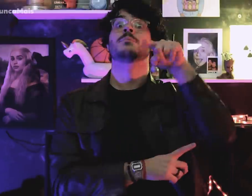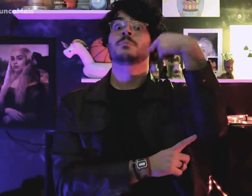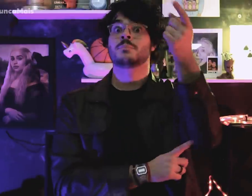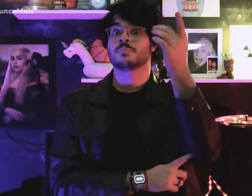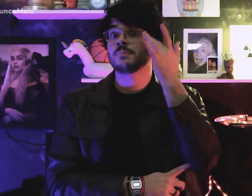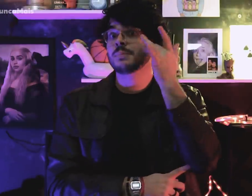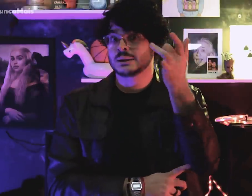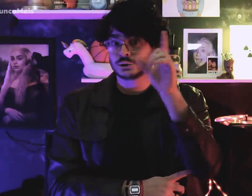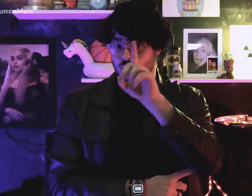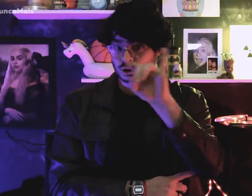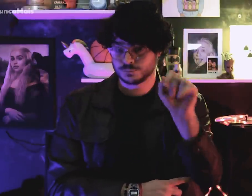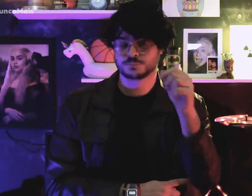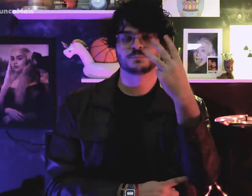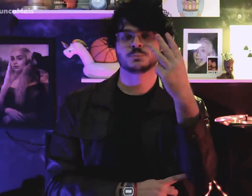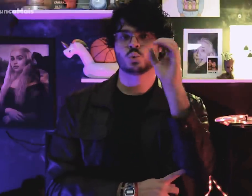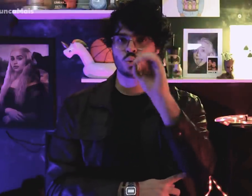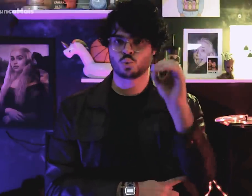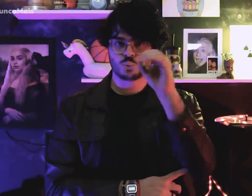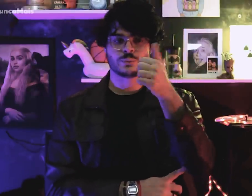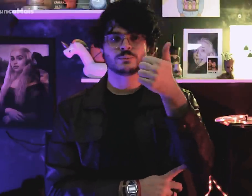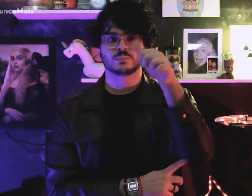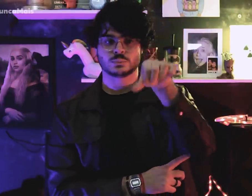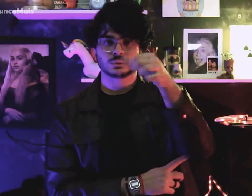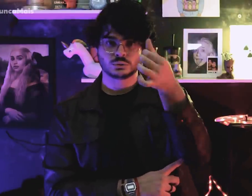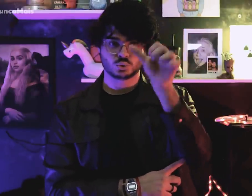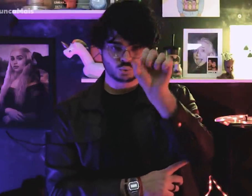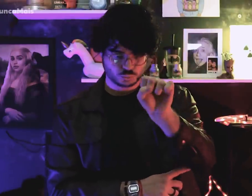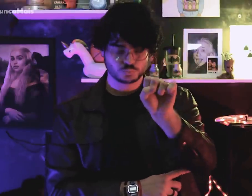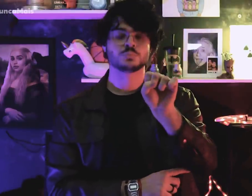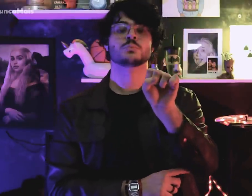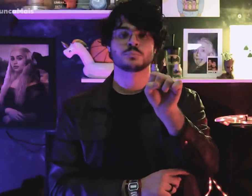The next day, October 3, 1968,